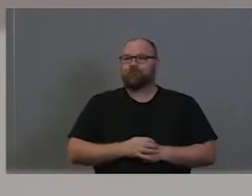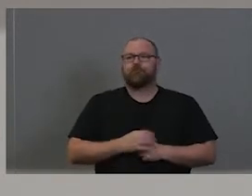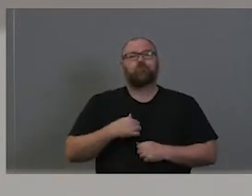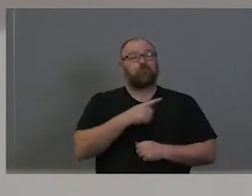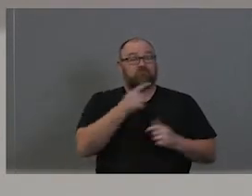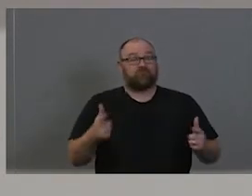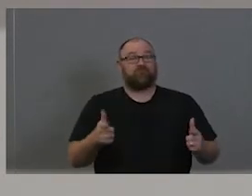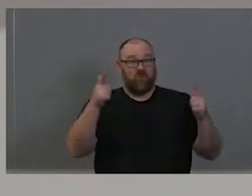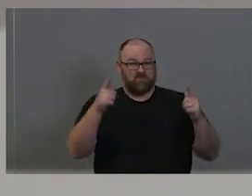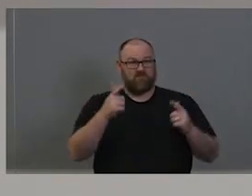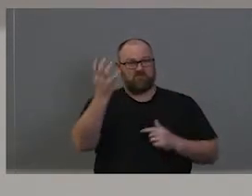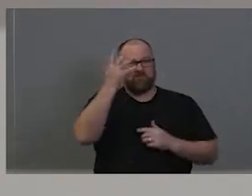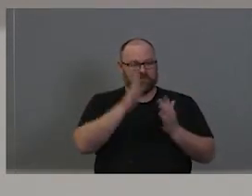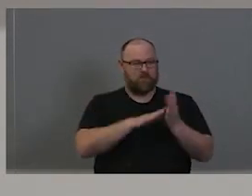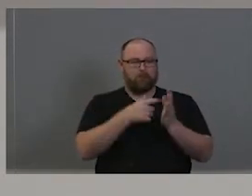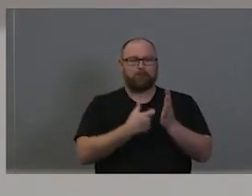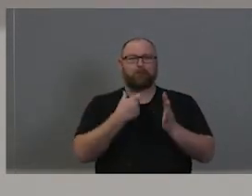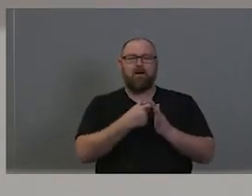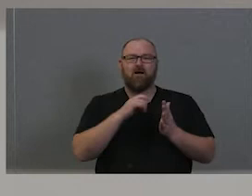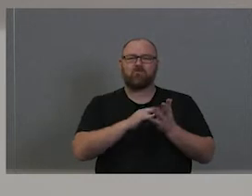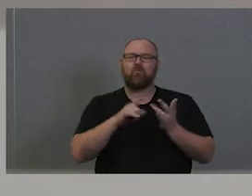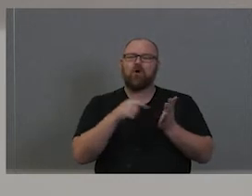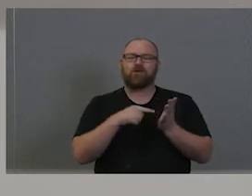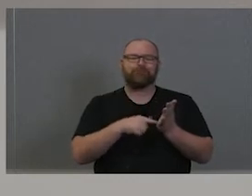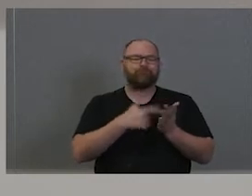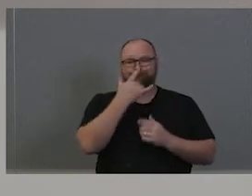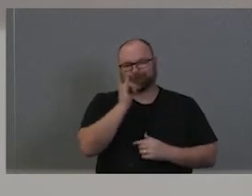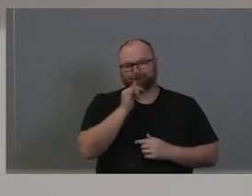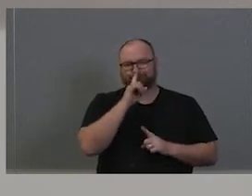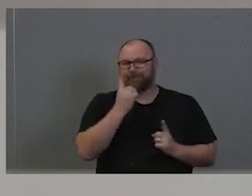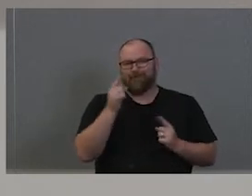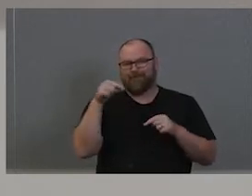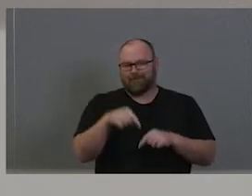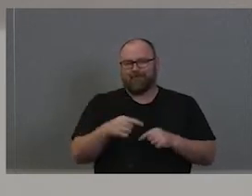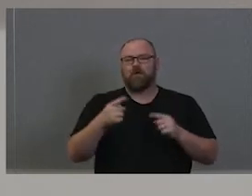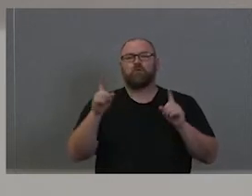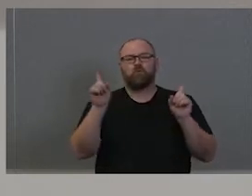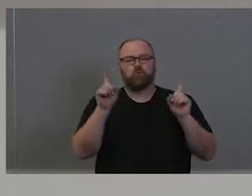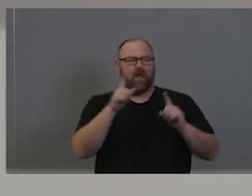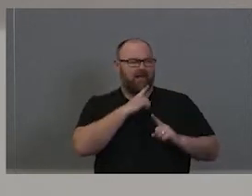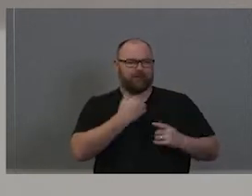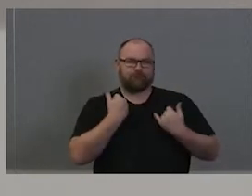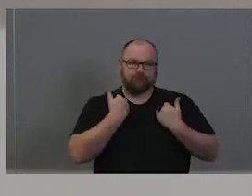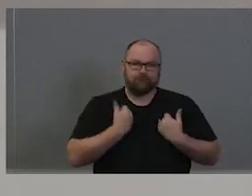is unable to attend. He has become very unwell and is still suffering the consequences